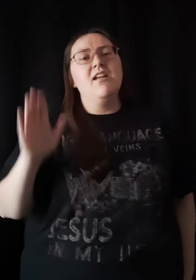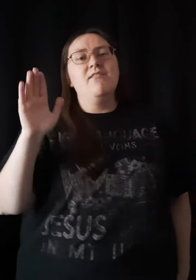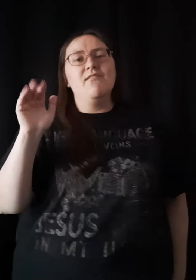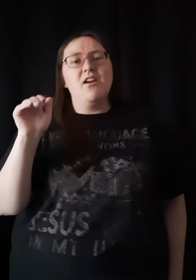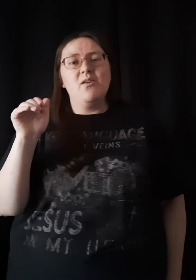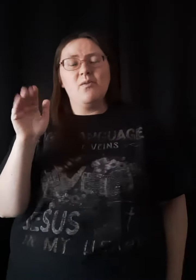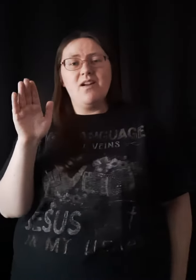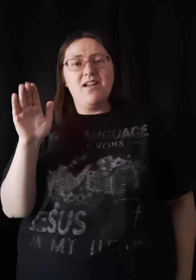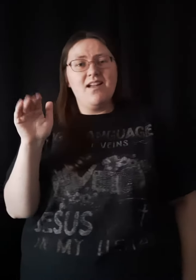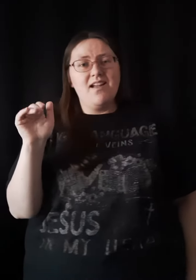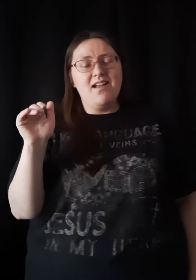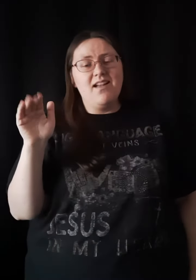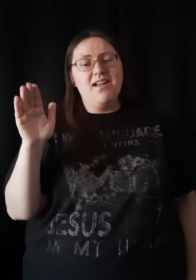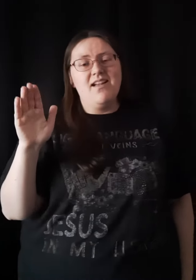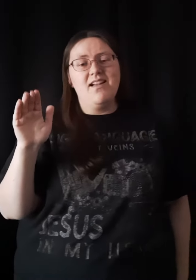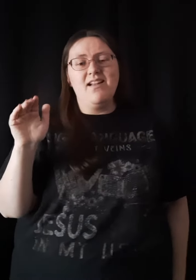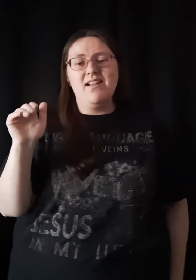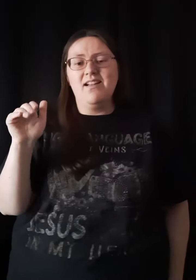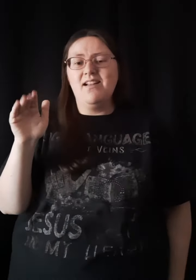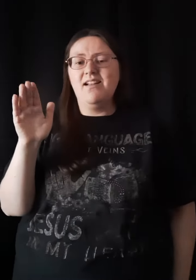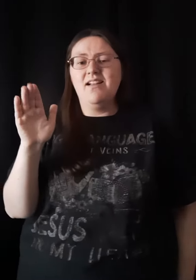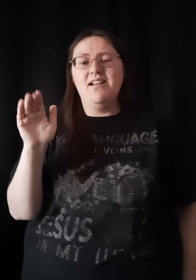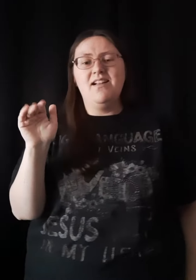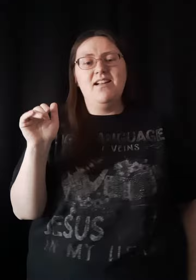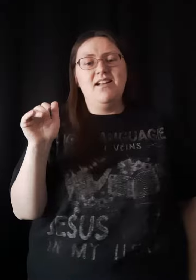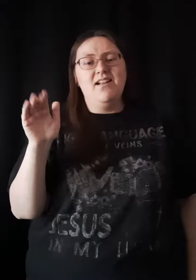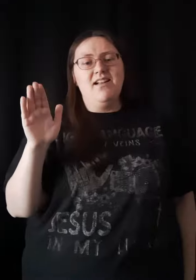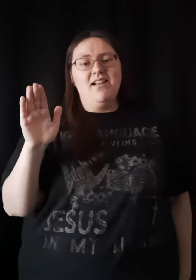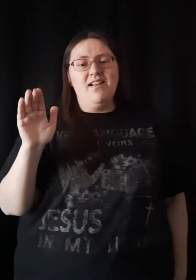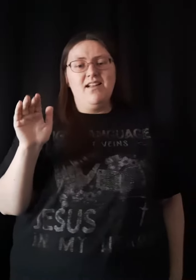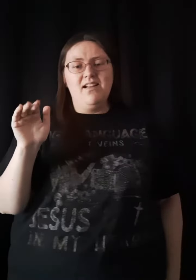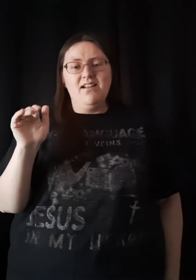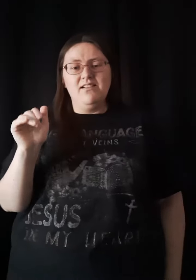Farewell